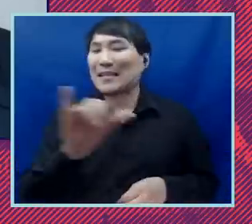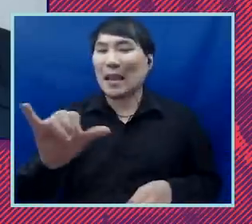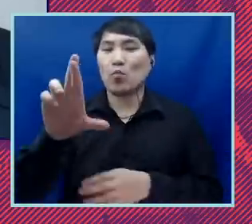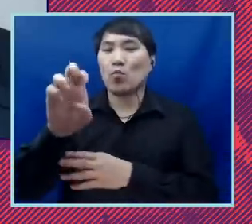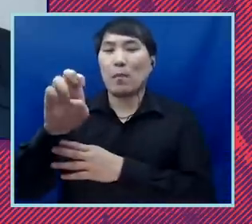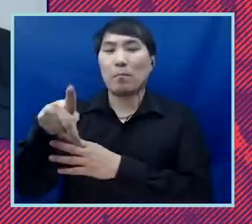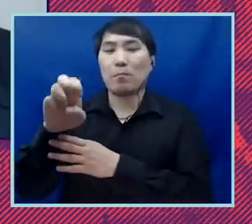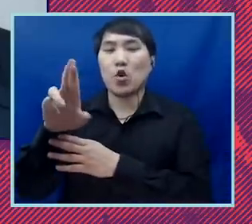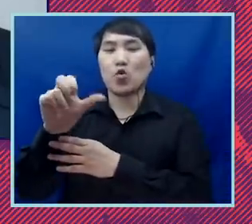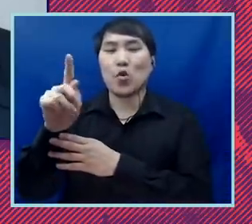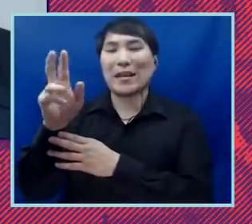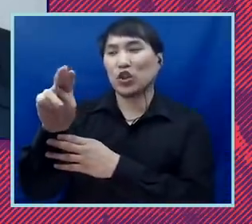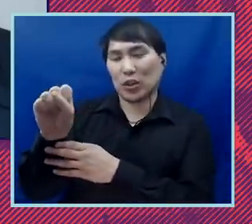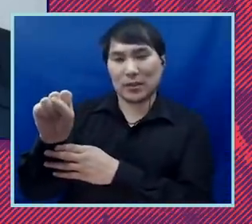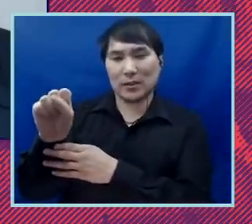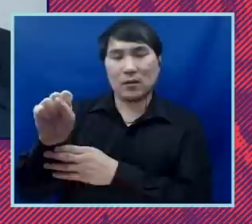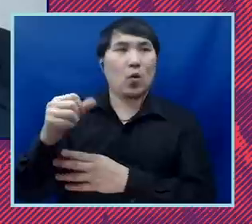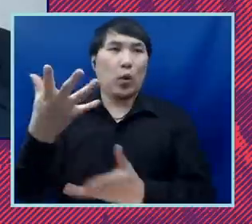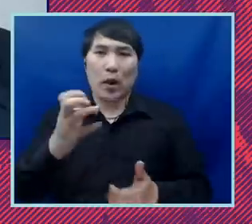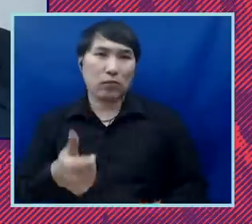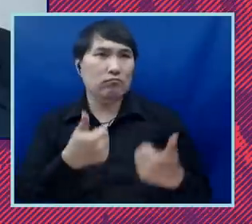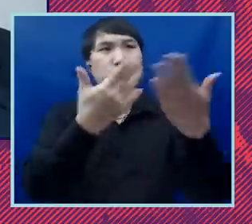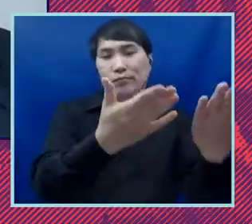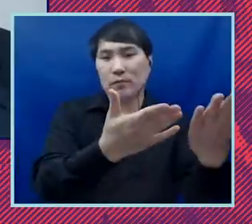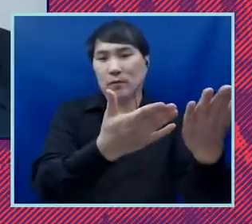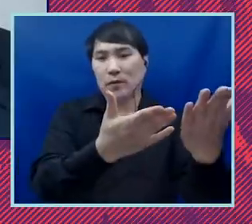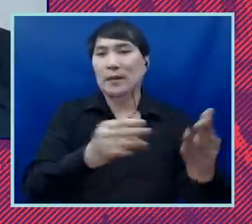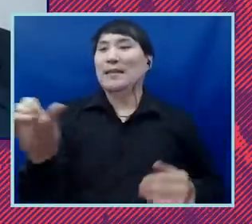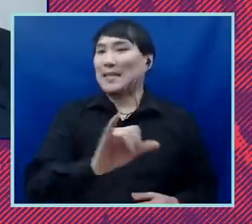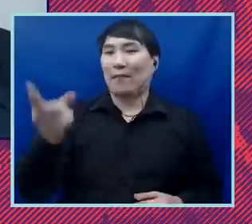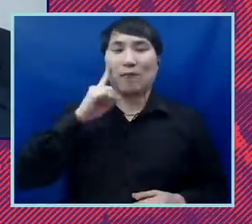framework that we brought to Japanese-American internment we'll bring to family separation.